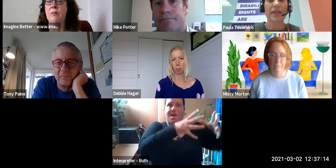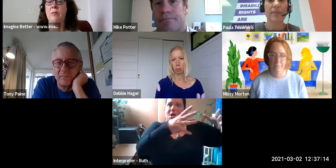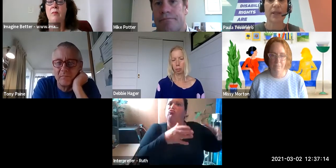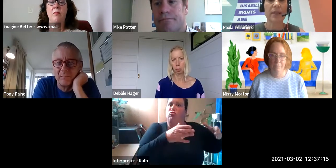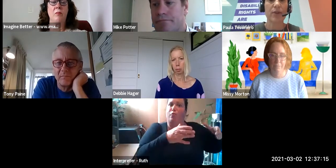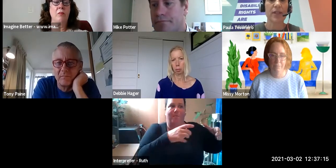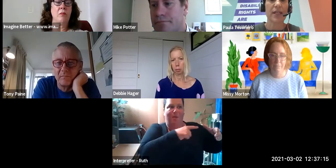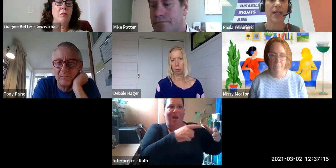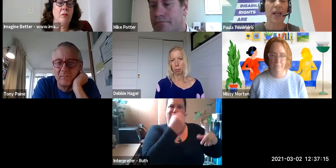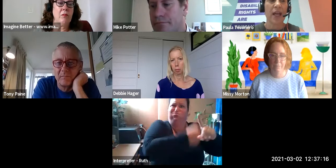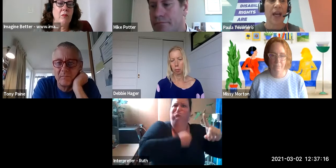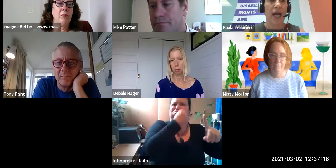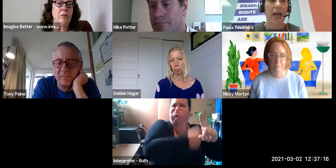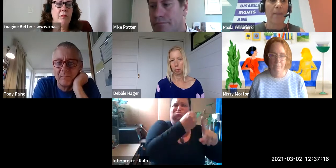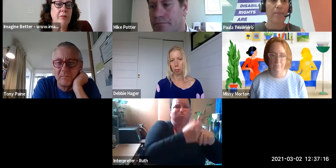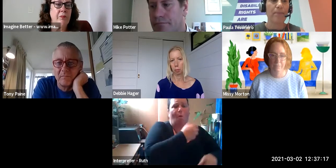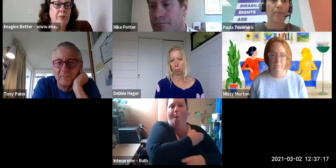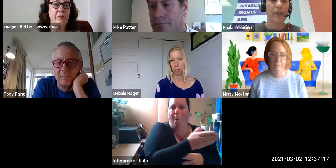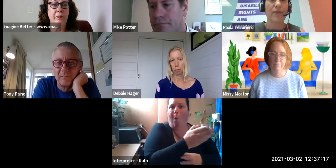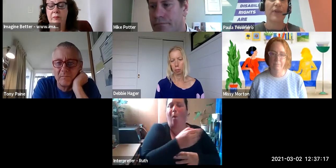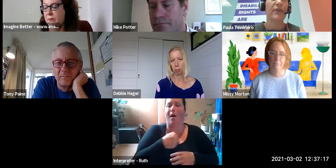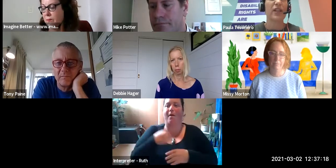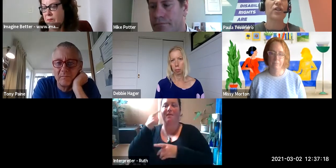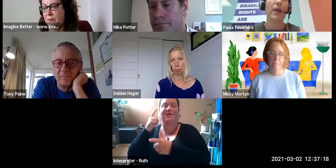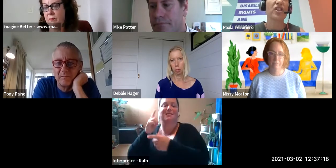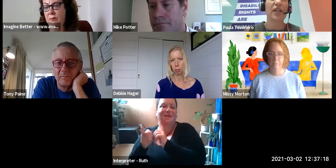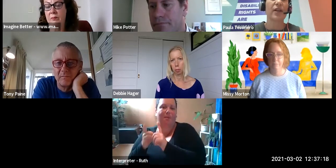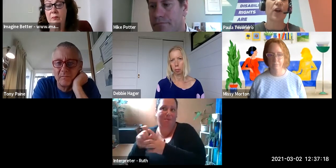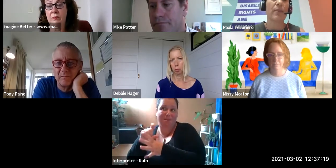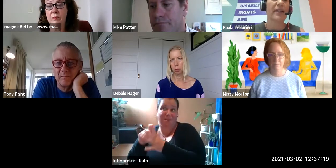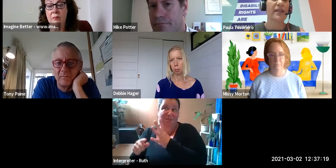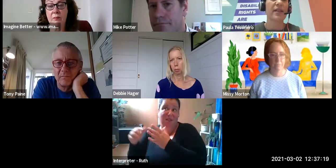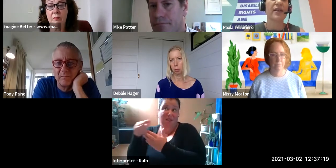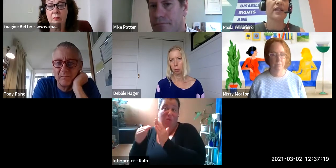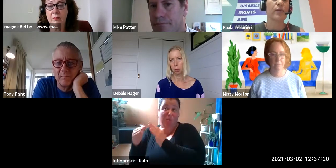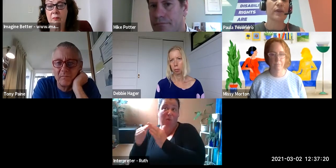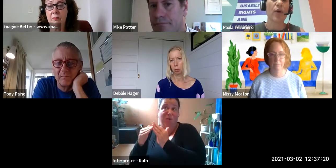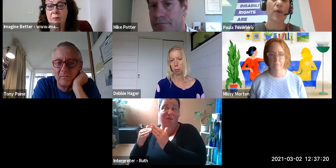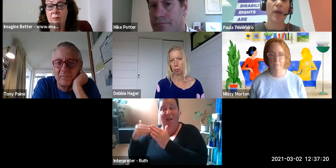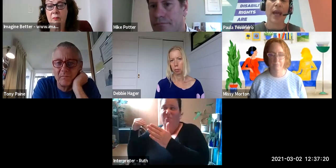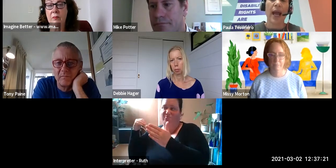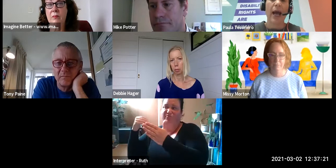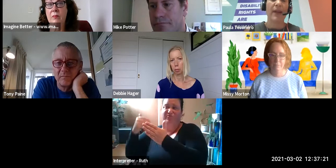in the disability community, even if I just think over the past 10 years or so, it has